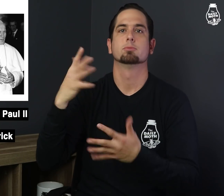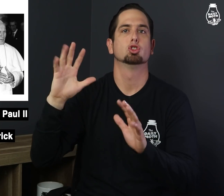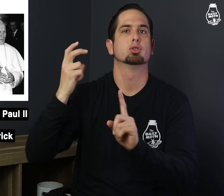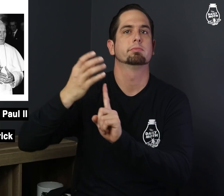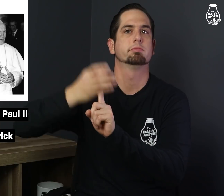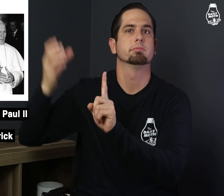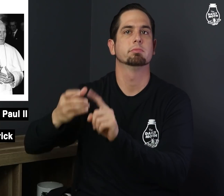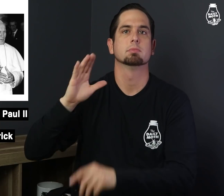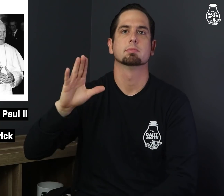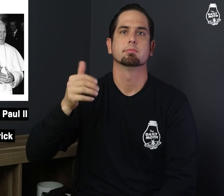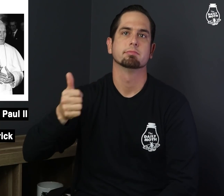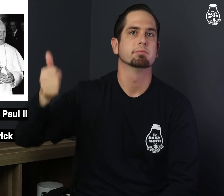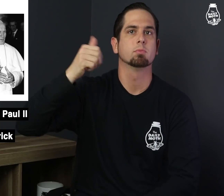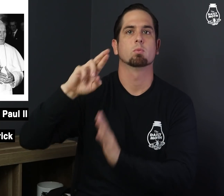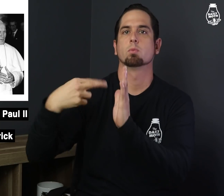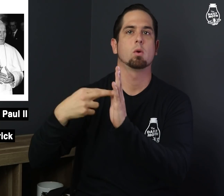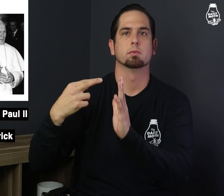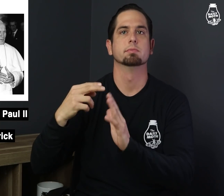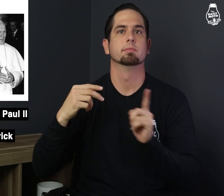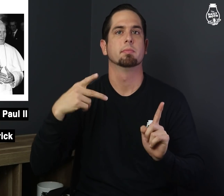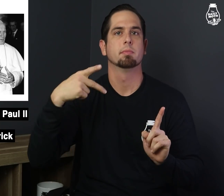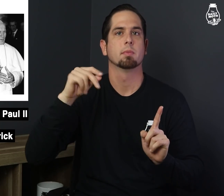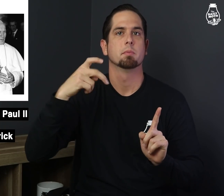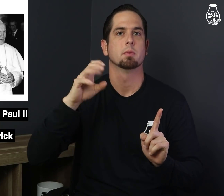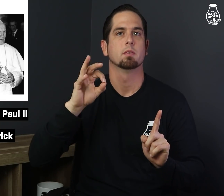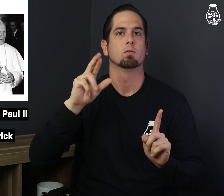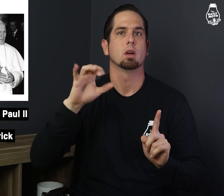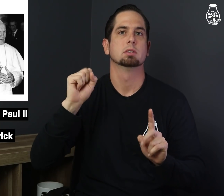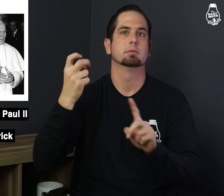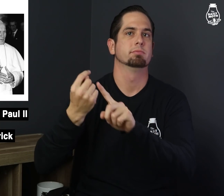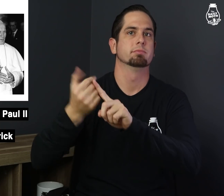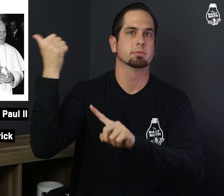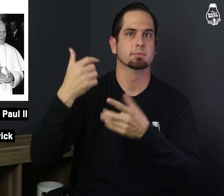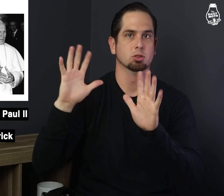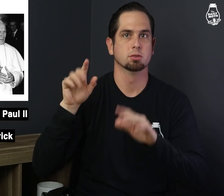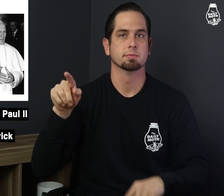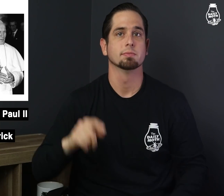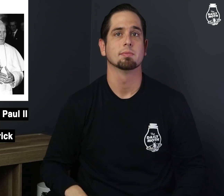was defrocked by Pope Francis.